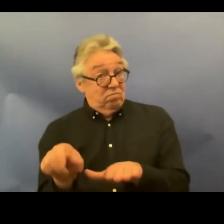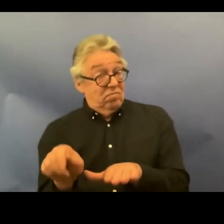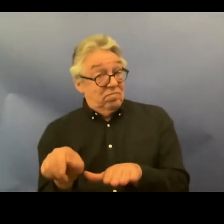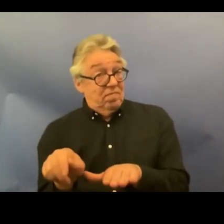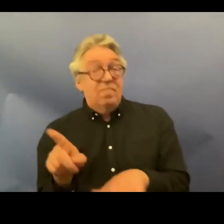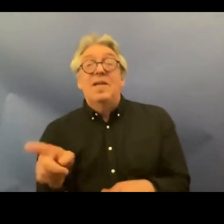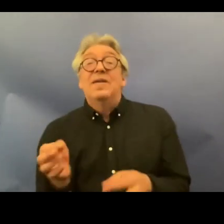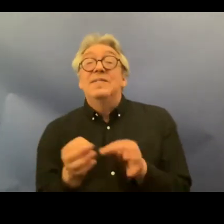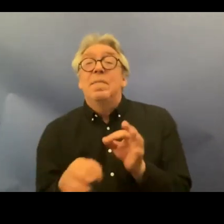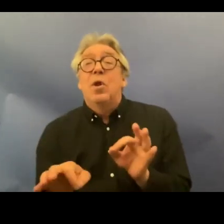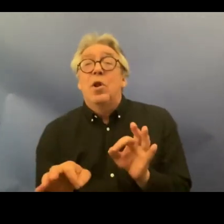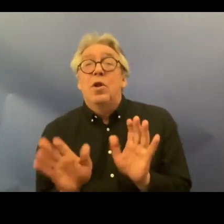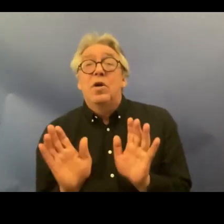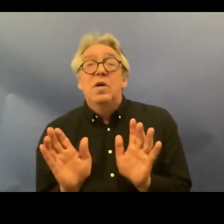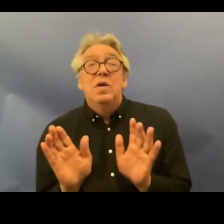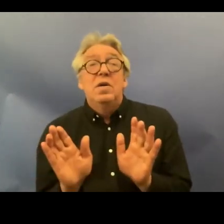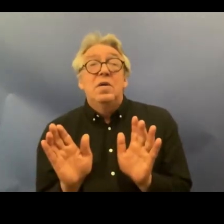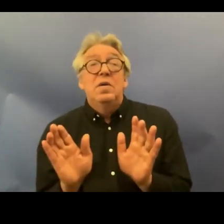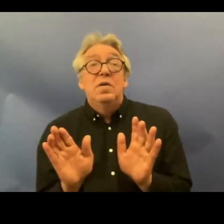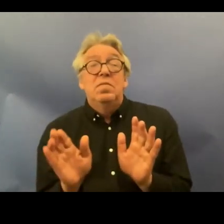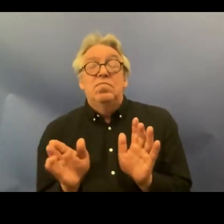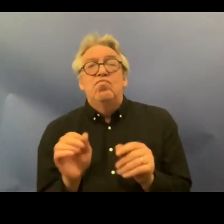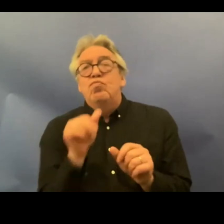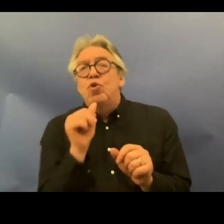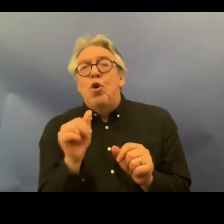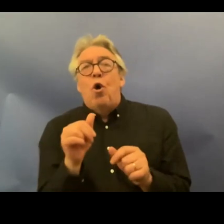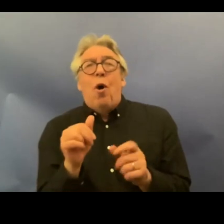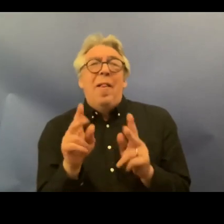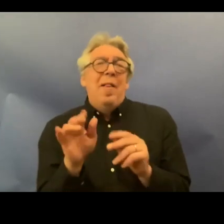simple to uh it's it's not that difficult to incorporate but how do